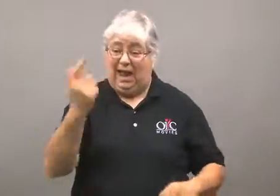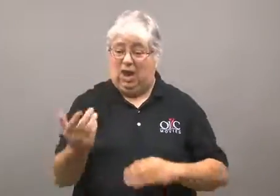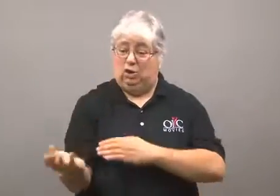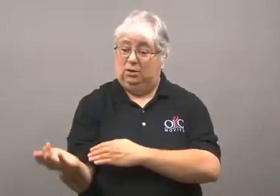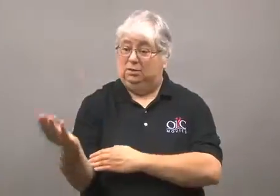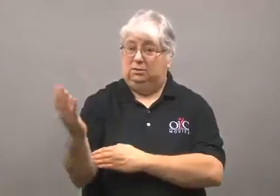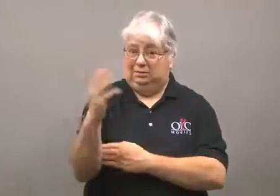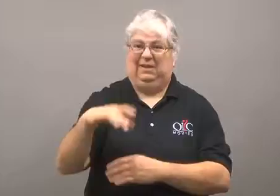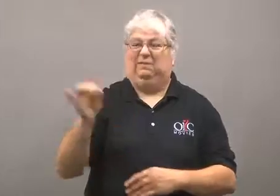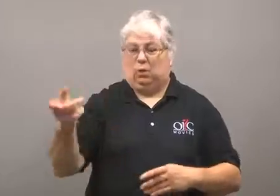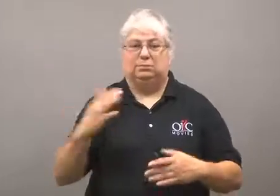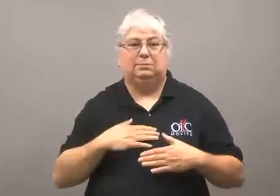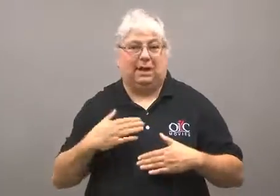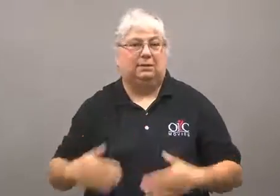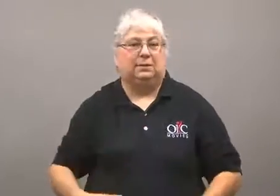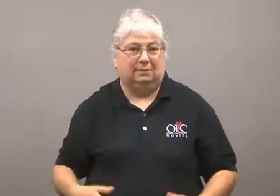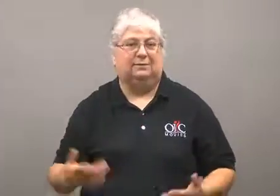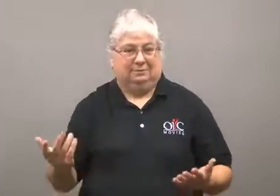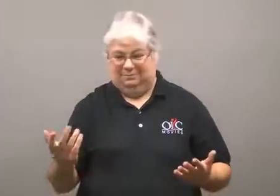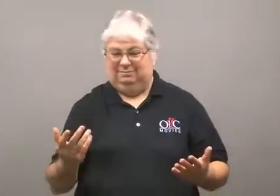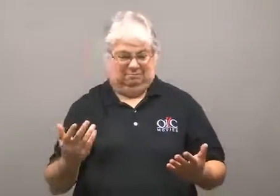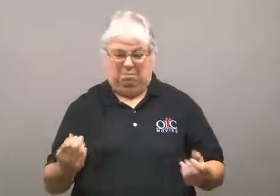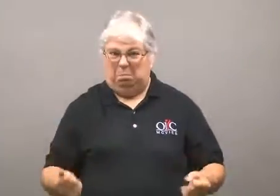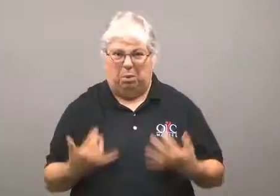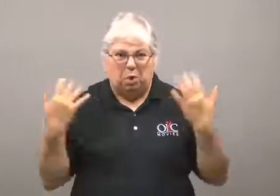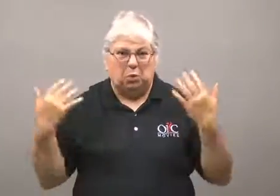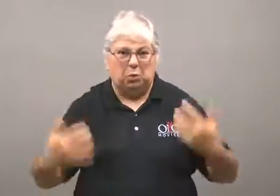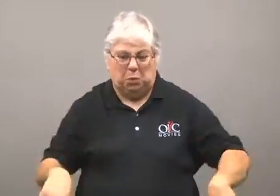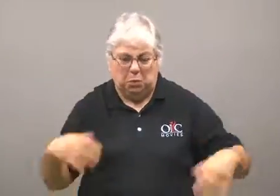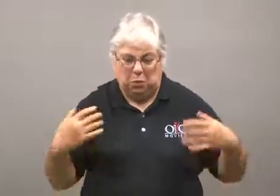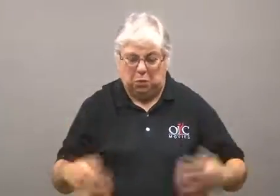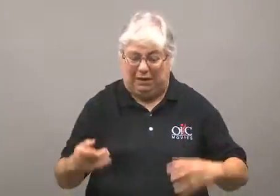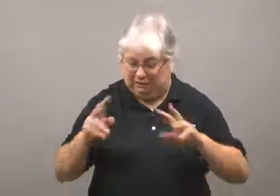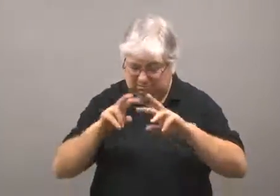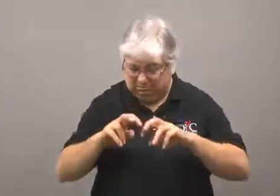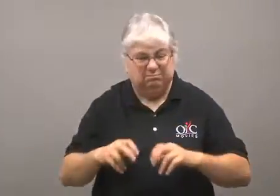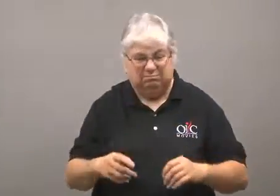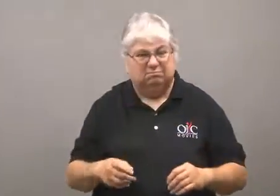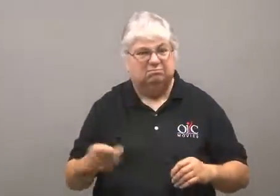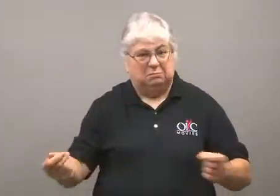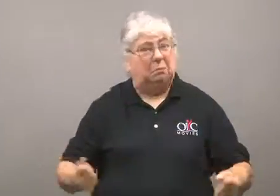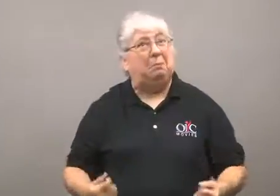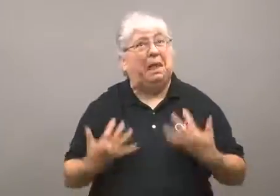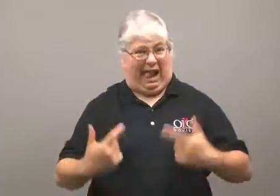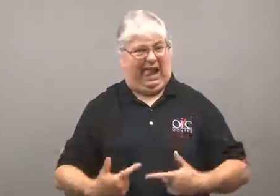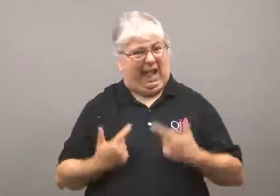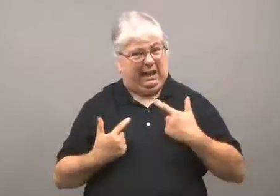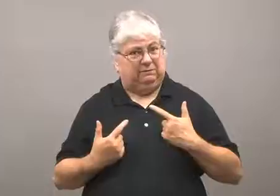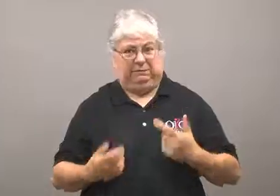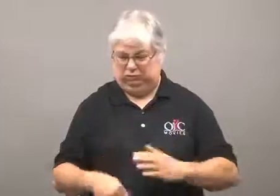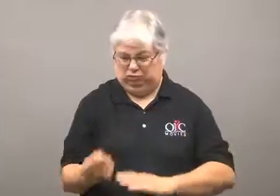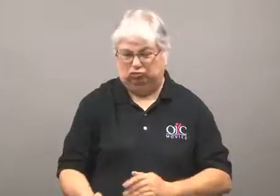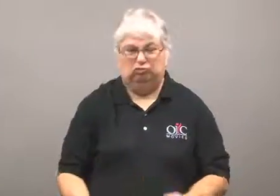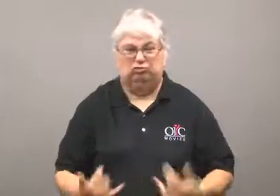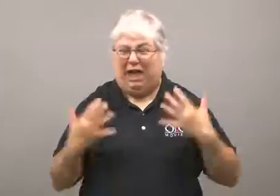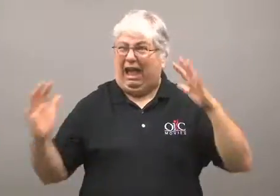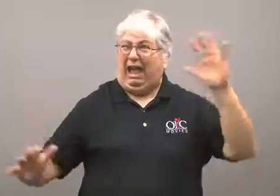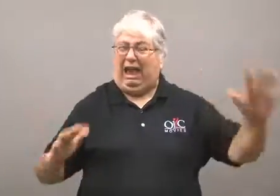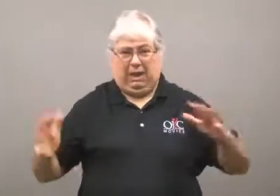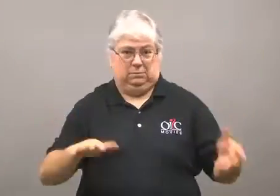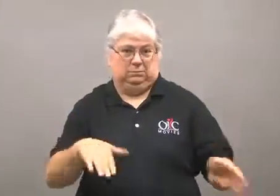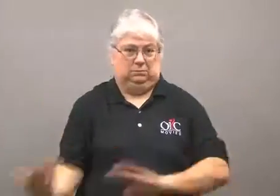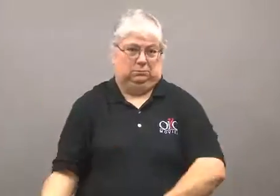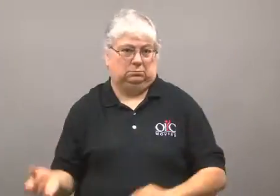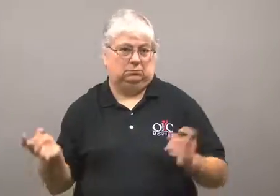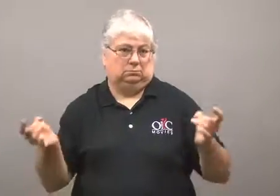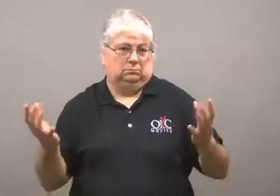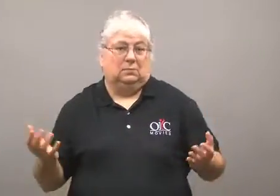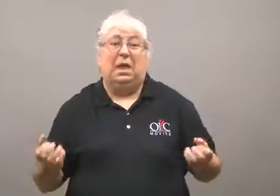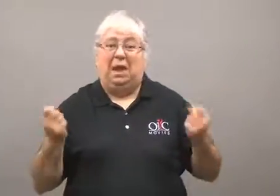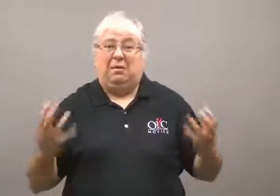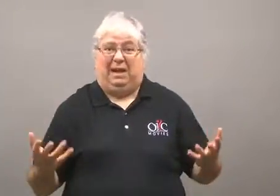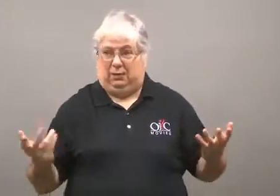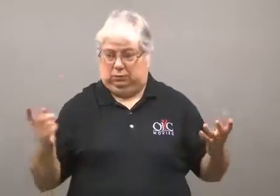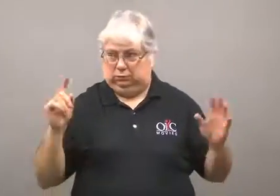Later that morning, his badly burned body was found.